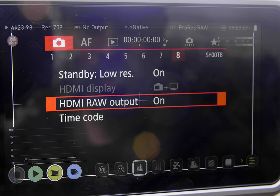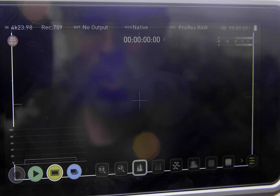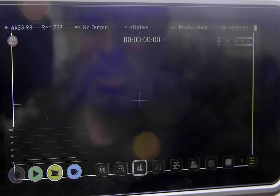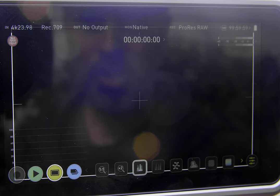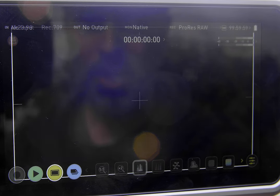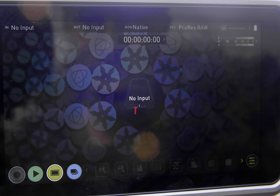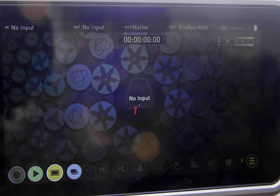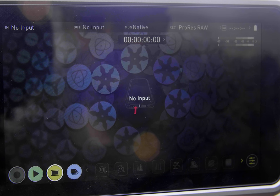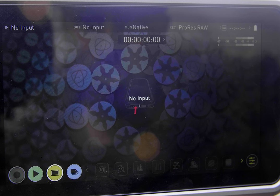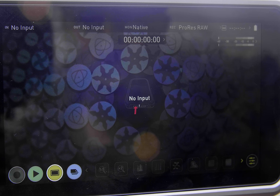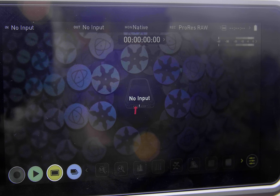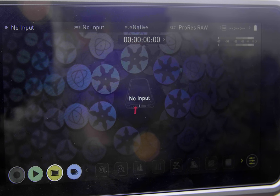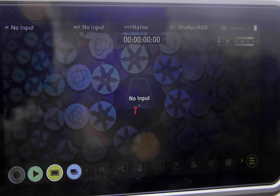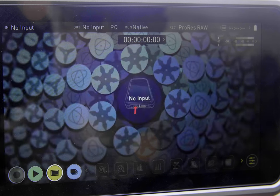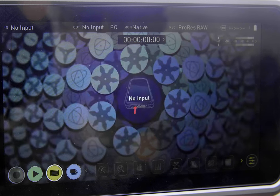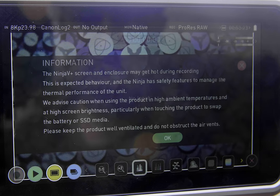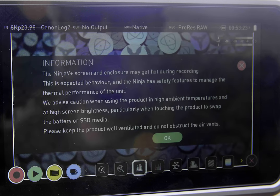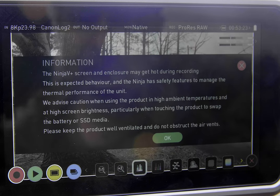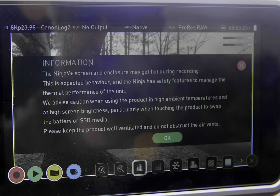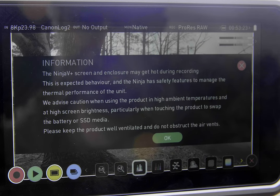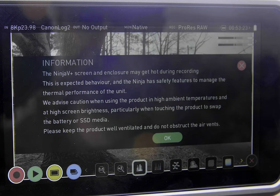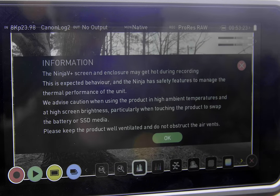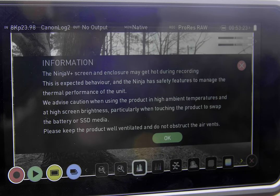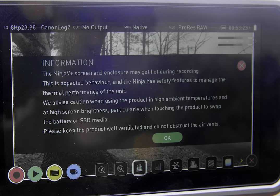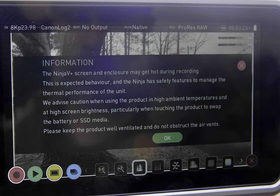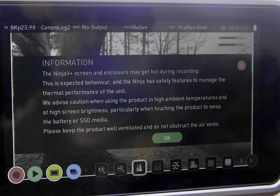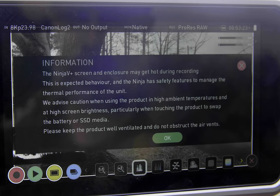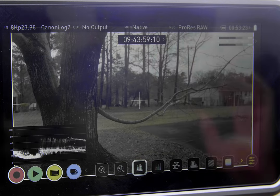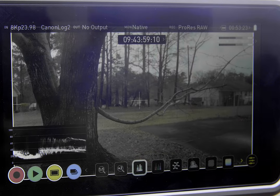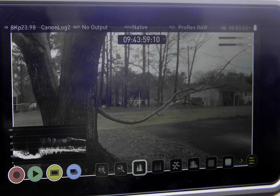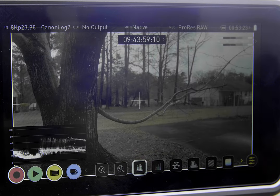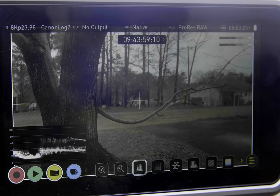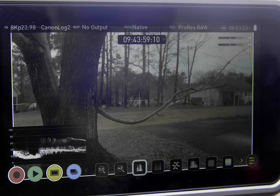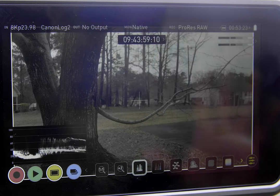when I do that what you'll see here is my Atomos will switch over and now when I switch over to raw